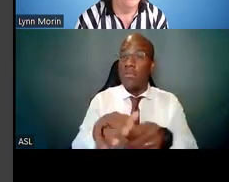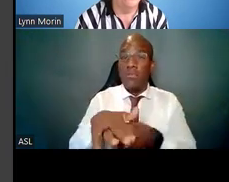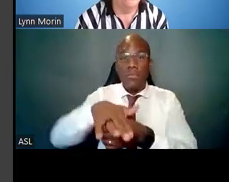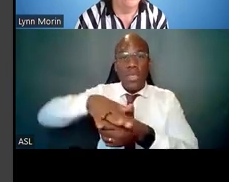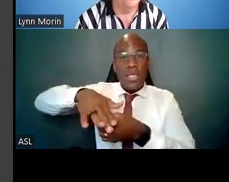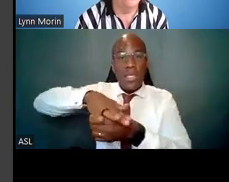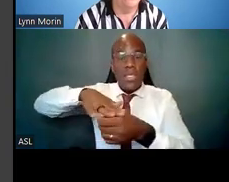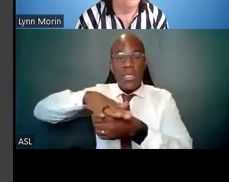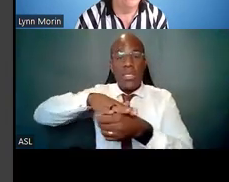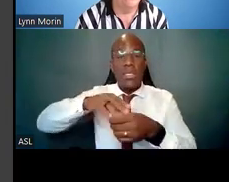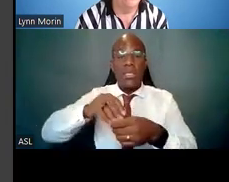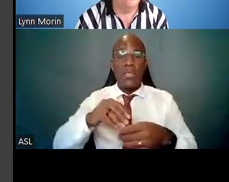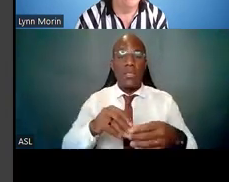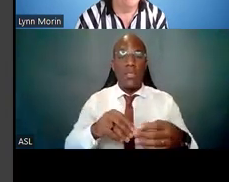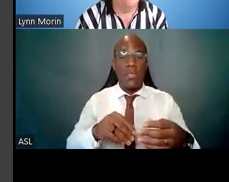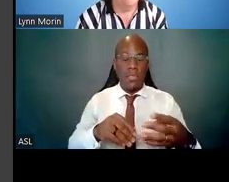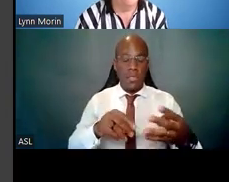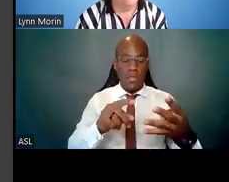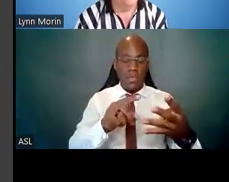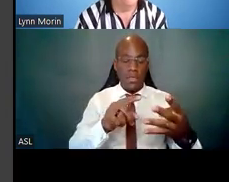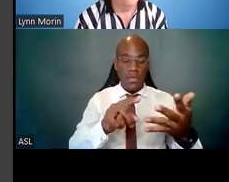And lastly, you want to be able to assess your strategy.